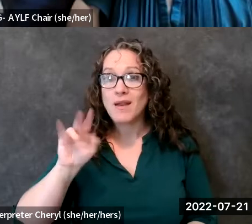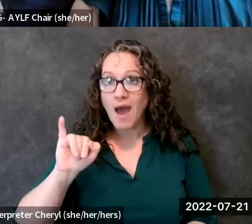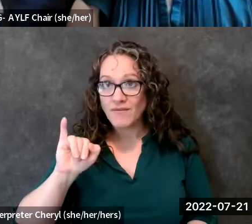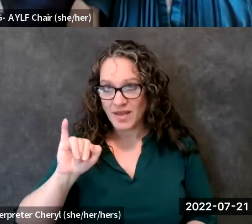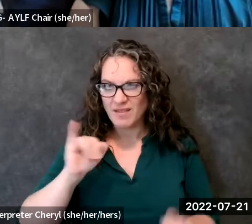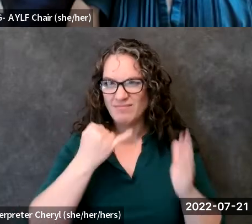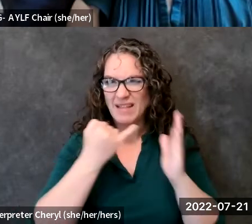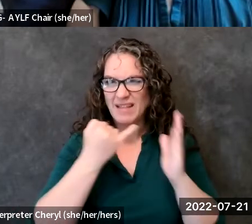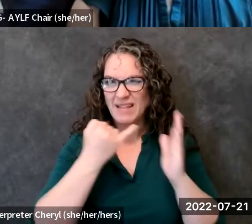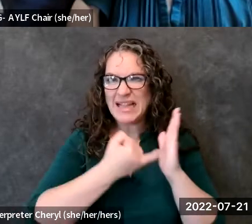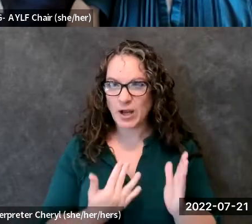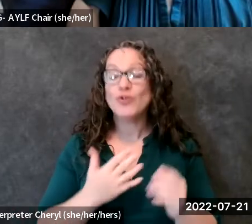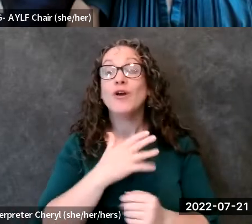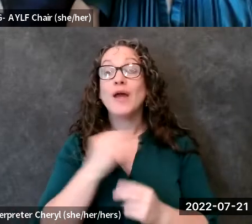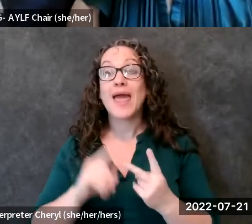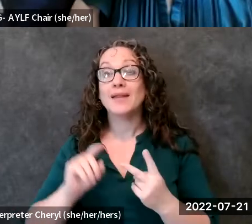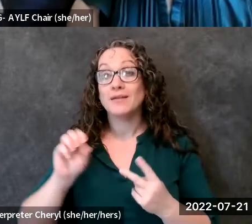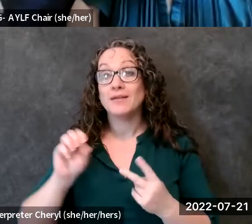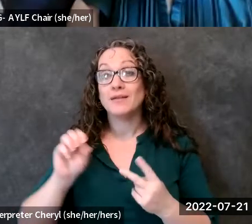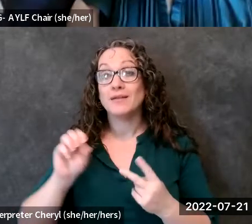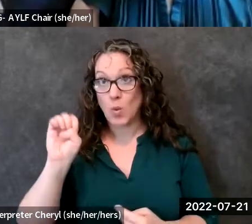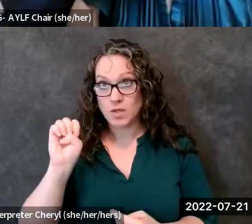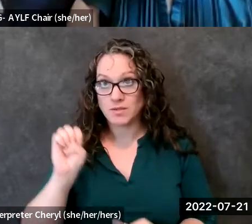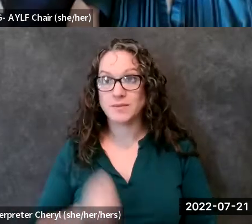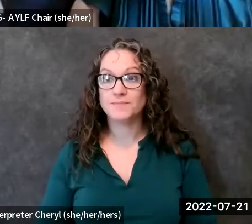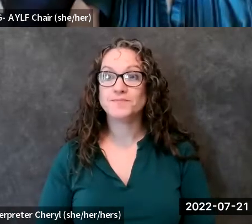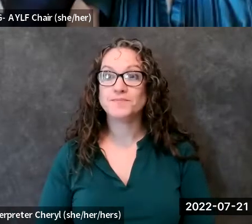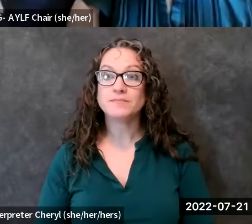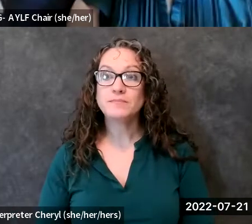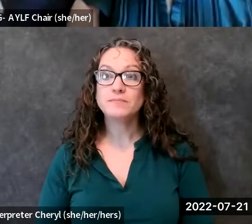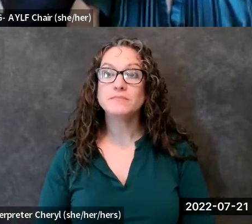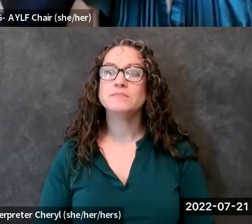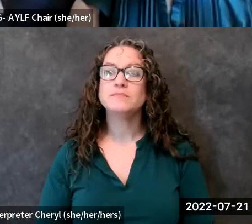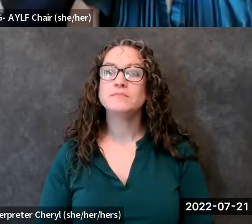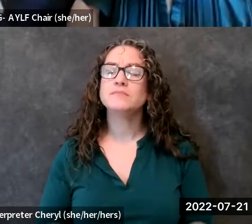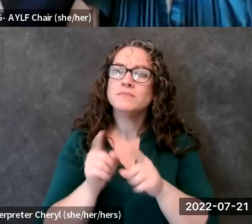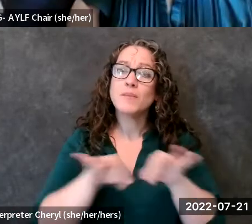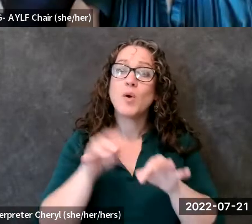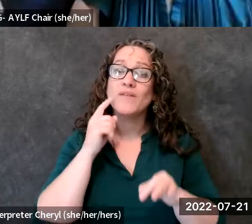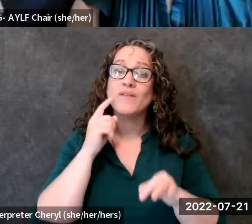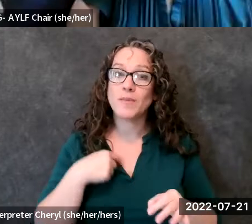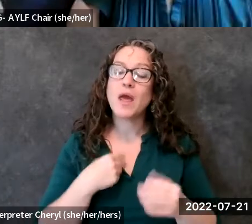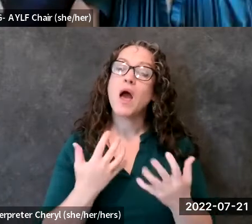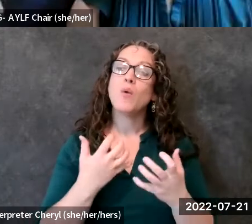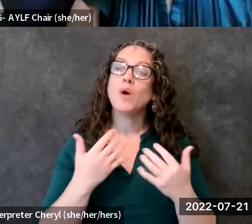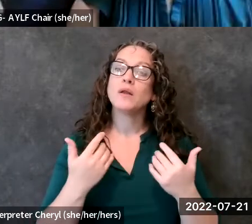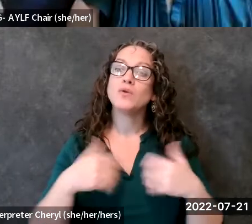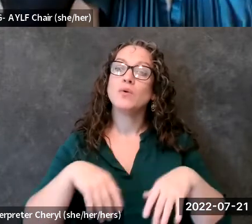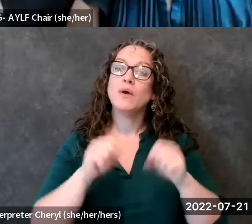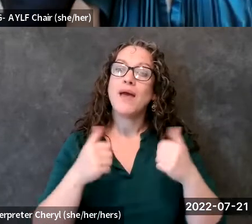and the other thing that i that was very important to me was i wanted to be a teaching tool to to